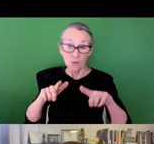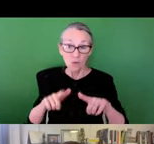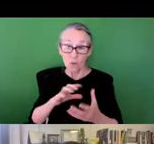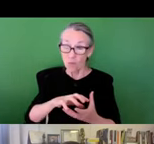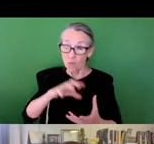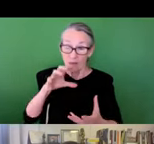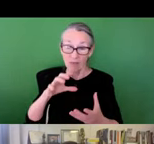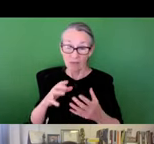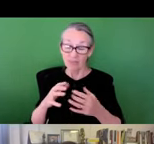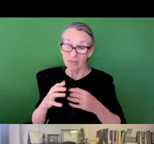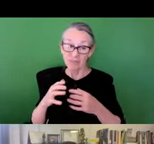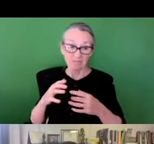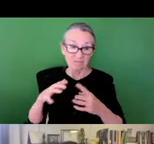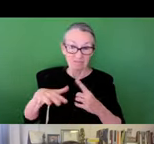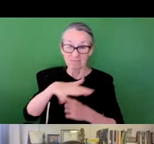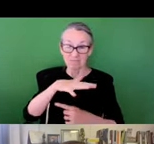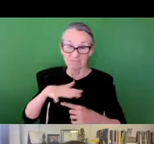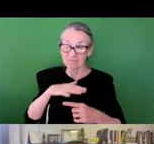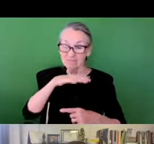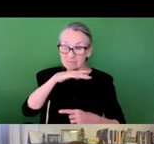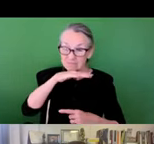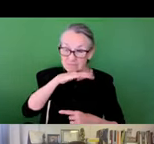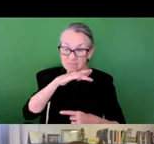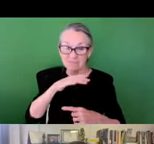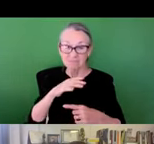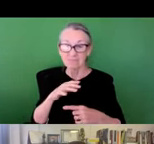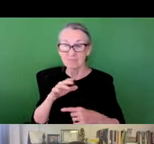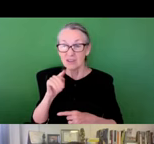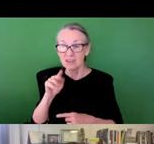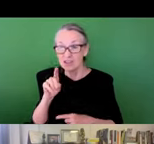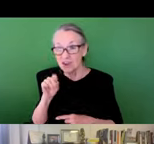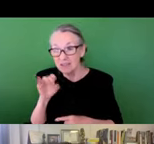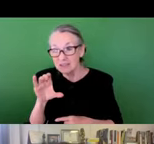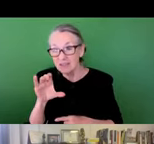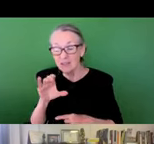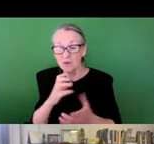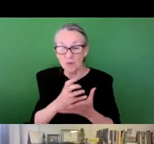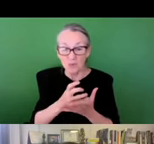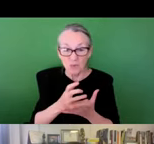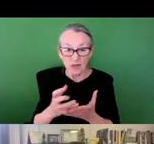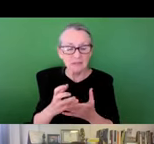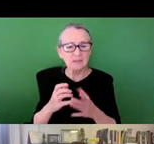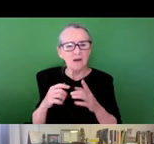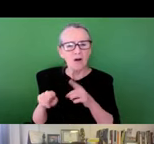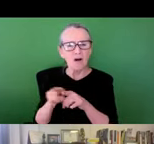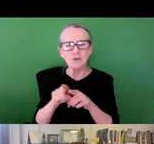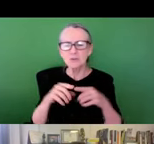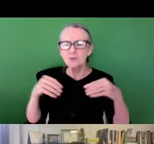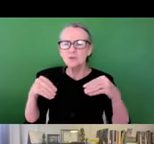Latino community and inner-city Dallas, an area where low wealth neighborhoods are overburdened with toxic and waste treatment facilities